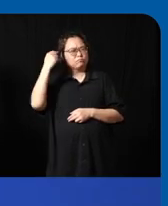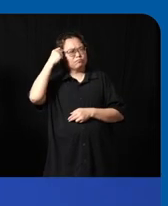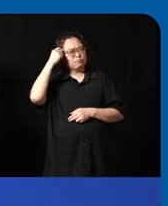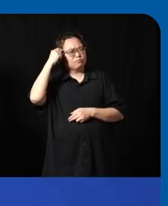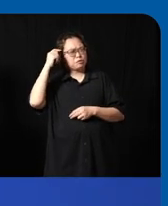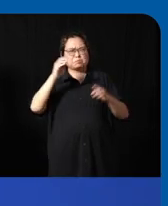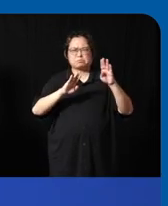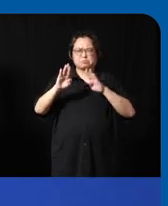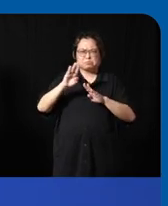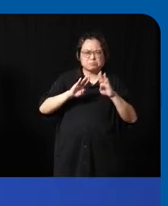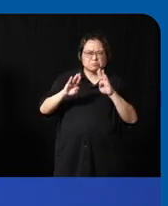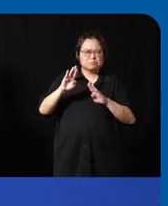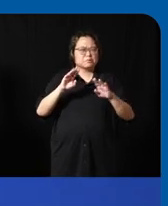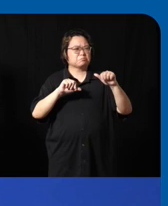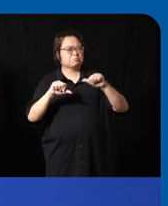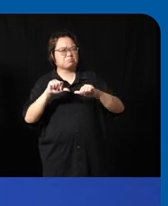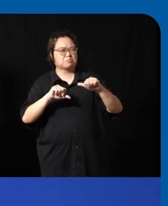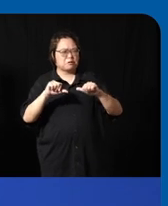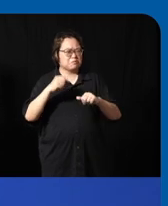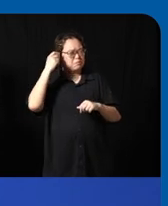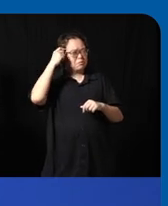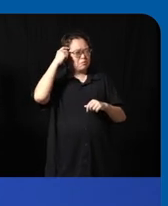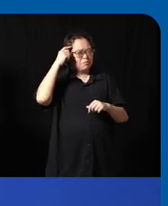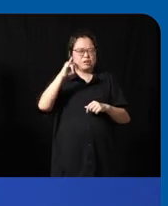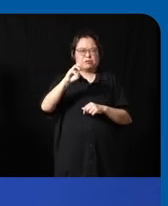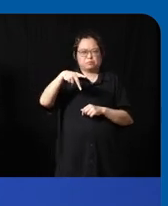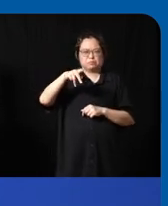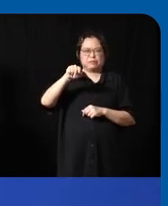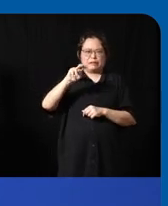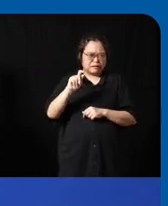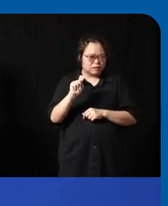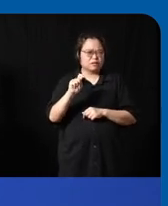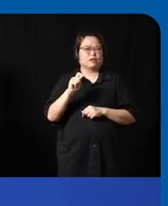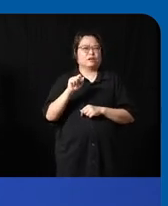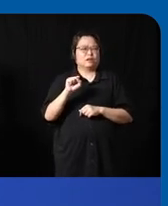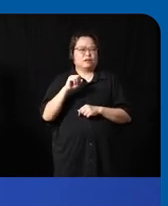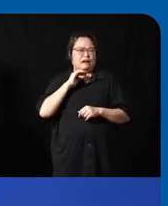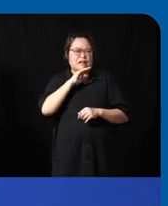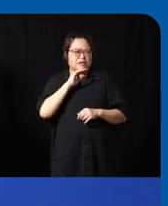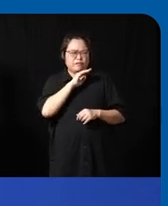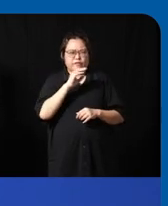about medical implants uh artificial organs tissue engineering and things like that uh in